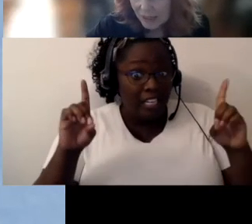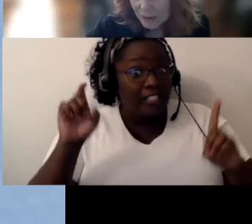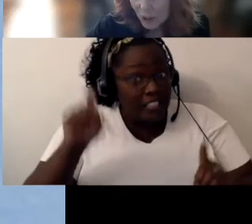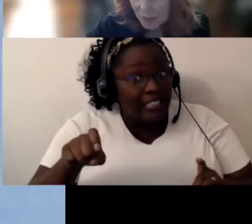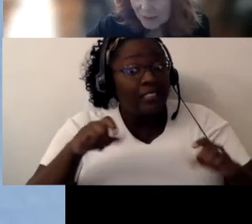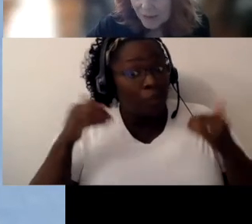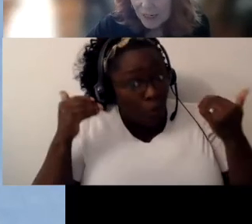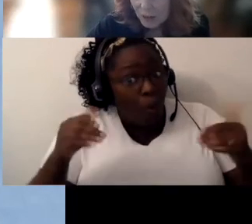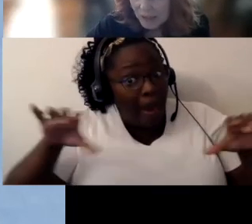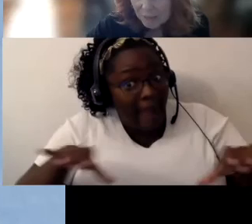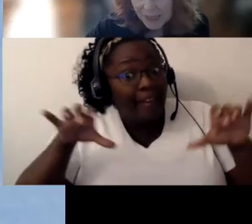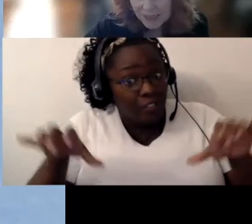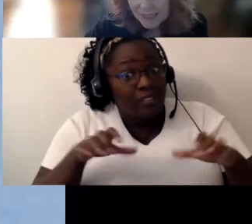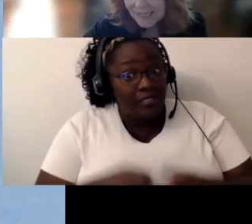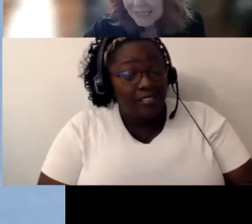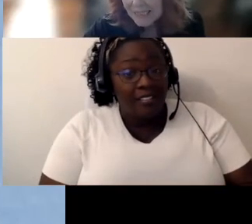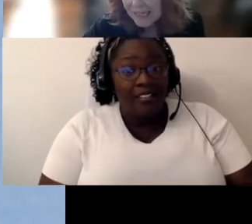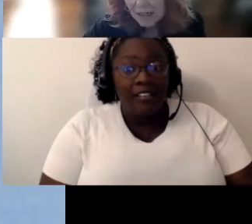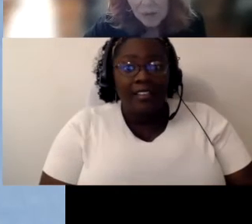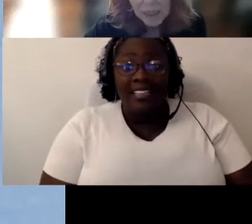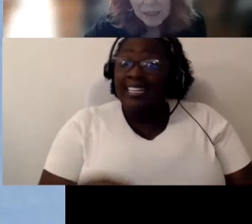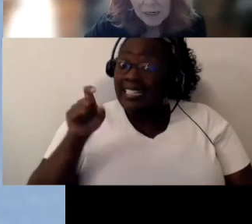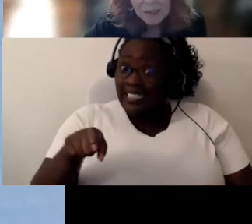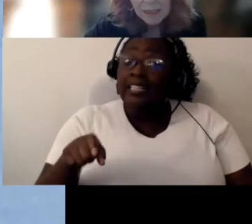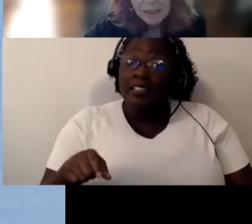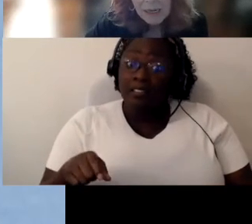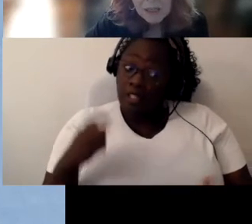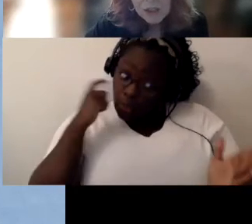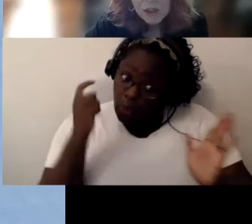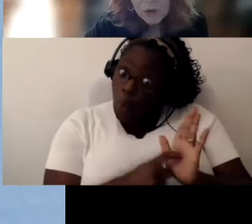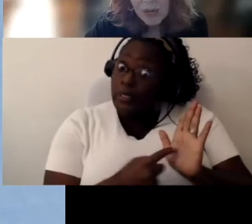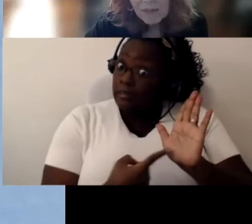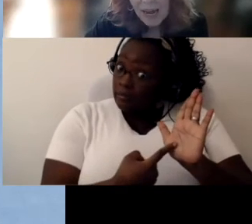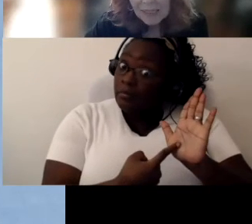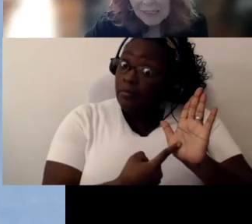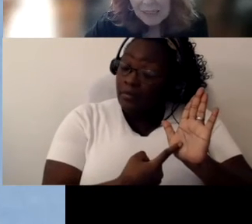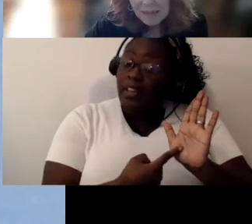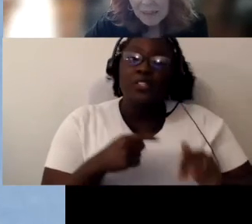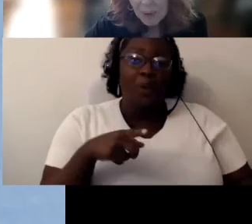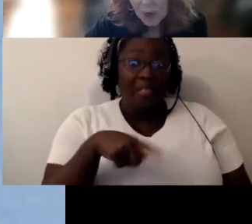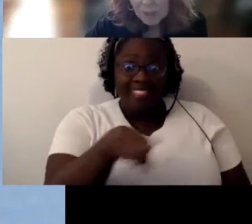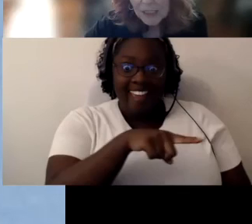The Department of Ed, OSEP, this needs to get on their radar. So they've asked the department